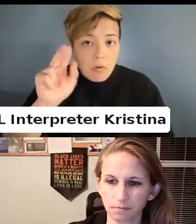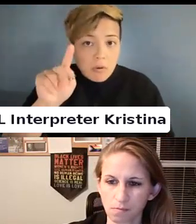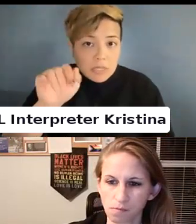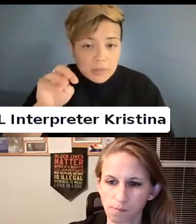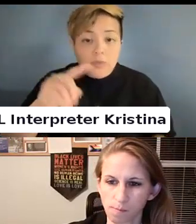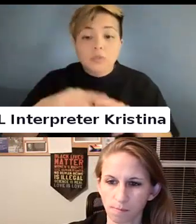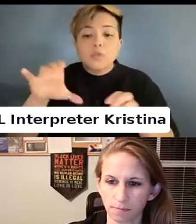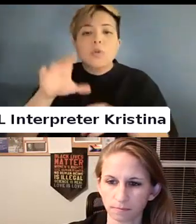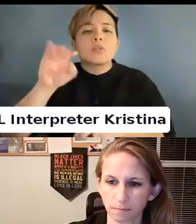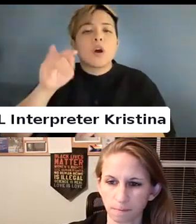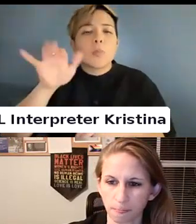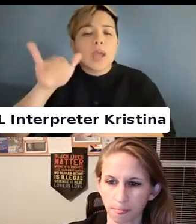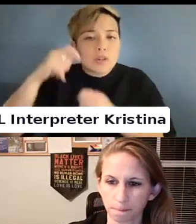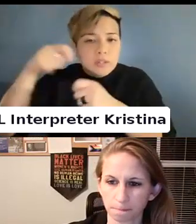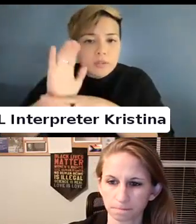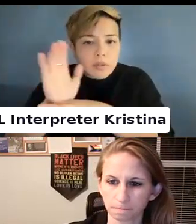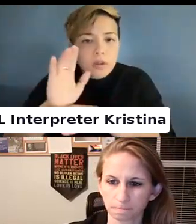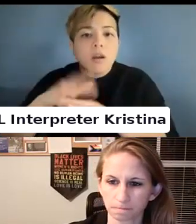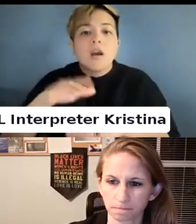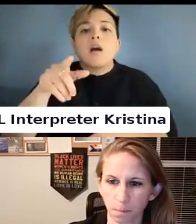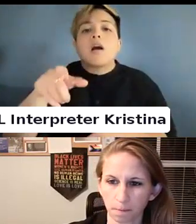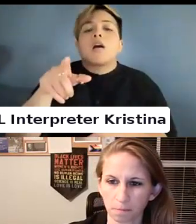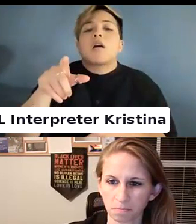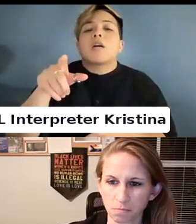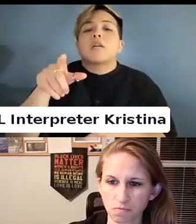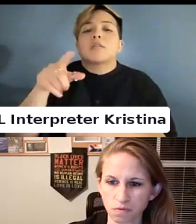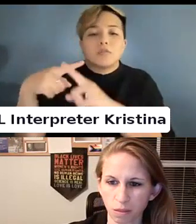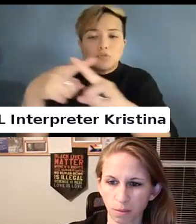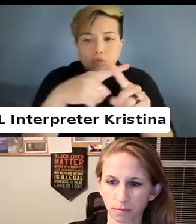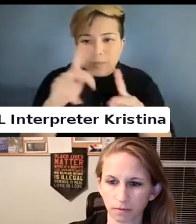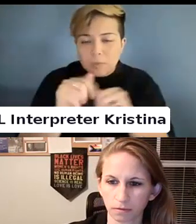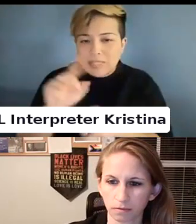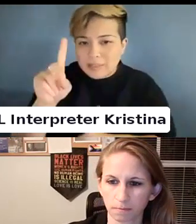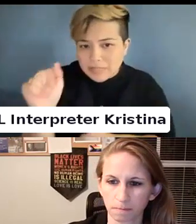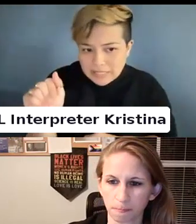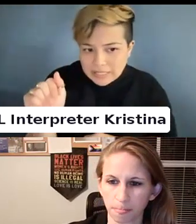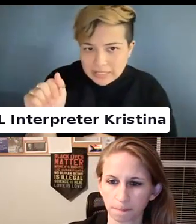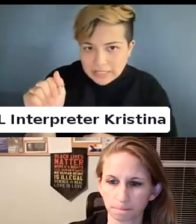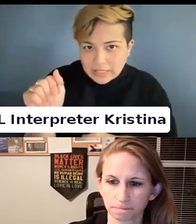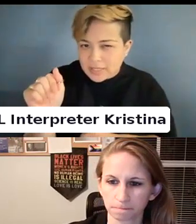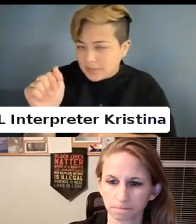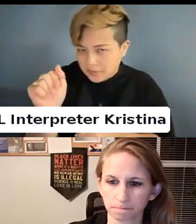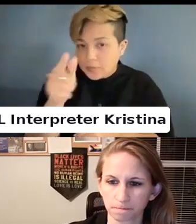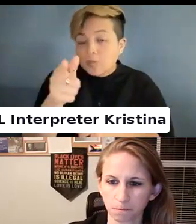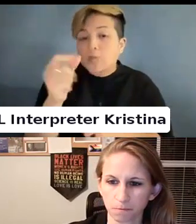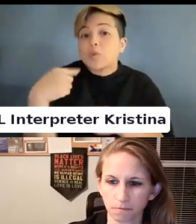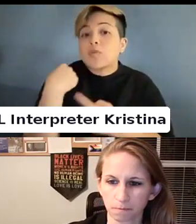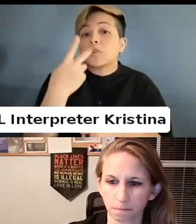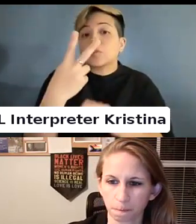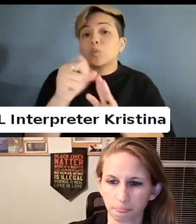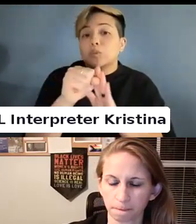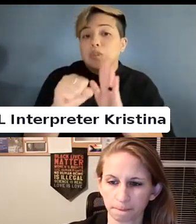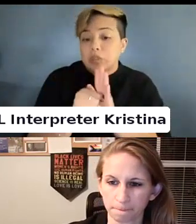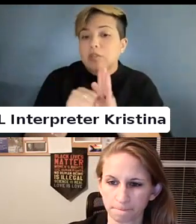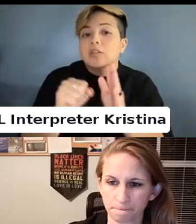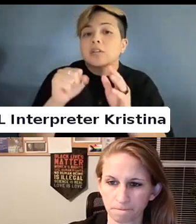producing on the attacks of gender targeting people with disabilities.